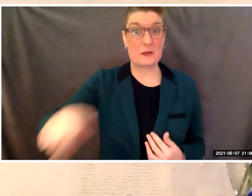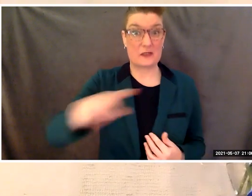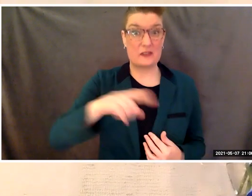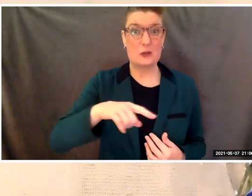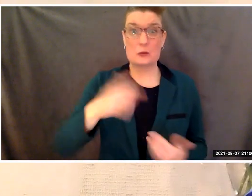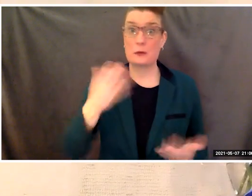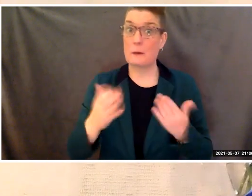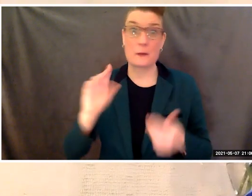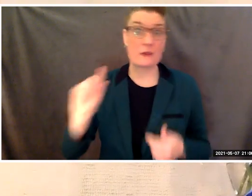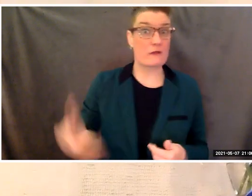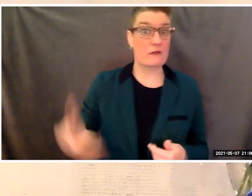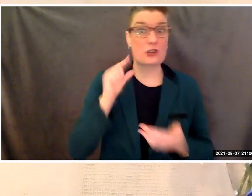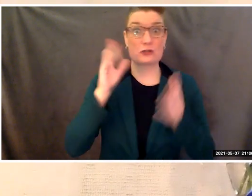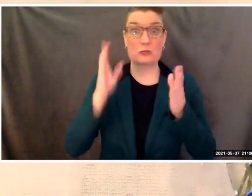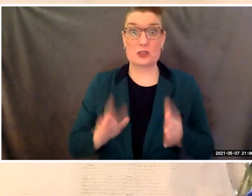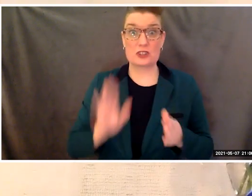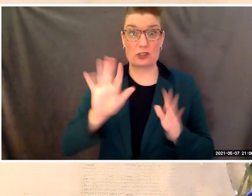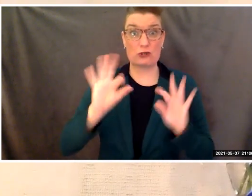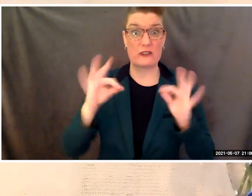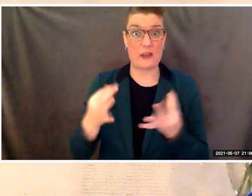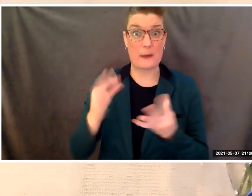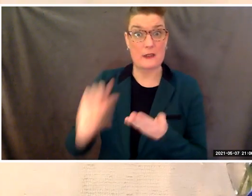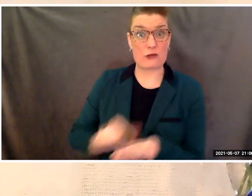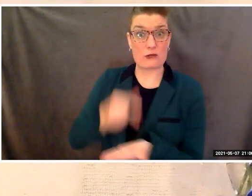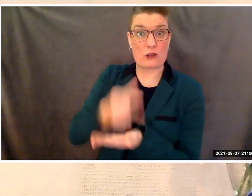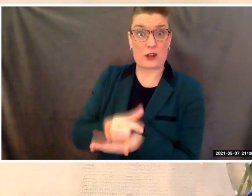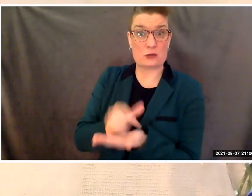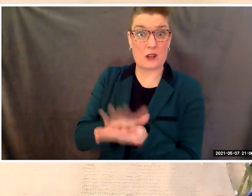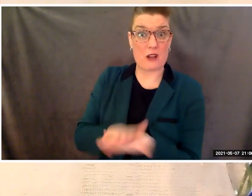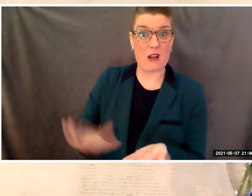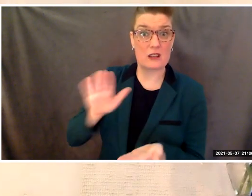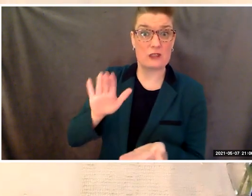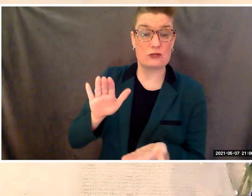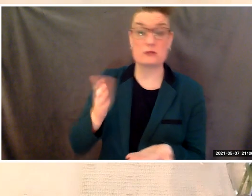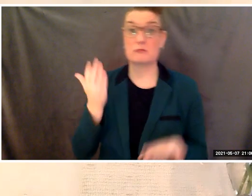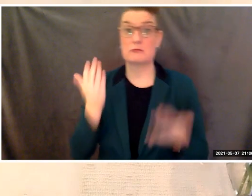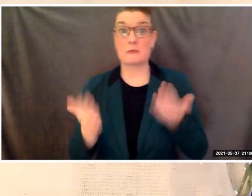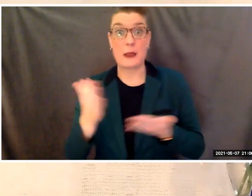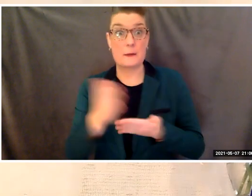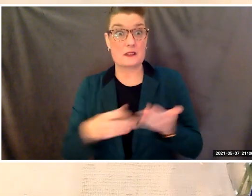from college in your family, some of you worked several jobs